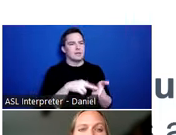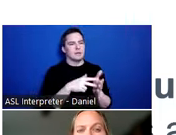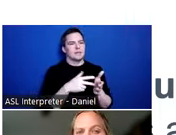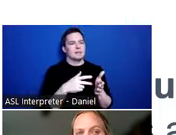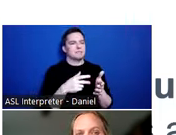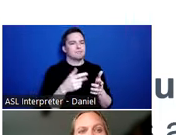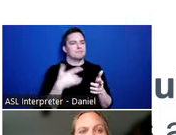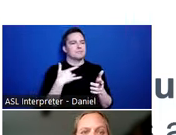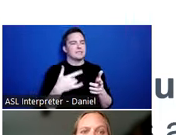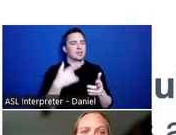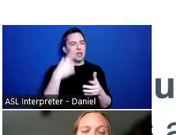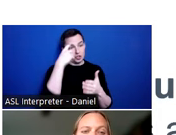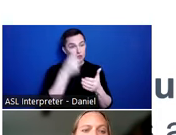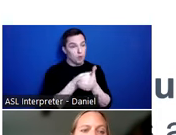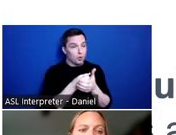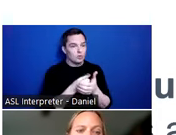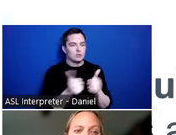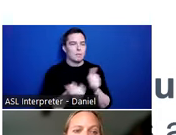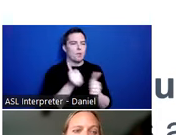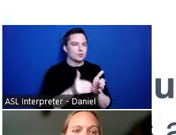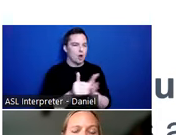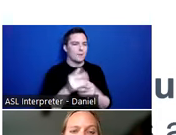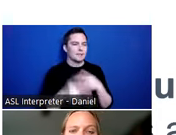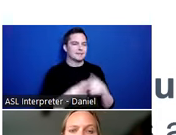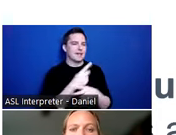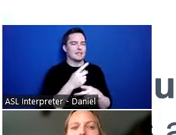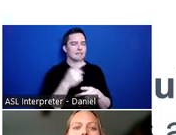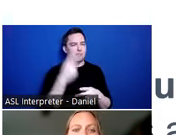such as a stroke, which is probably the most common type of acquired brain injury.